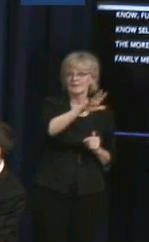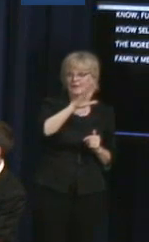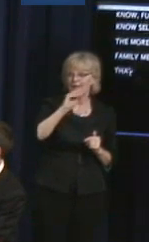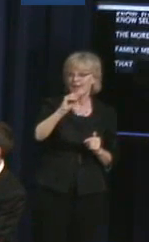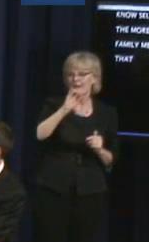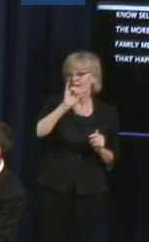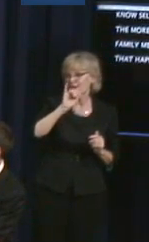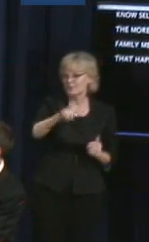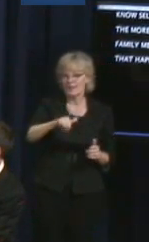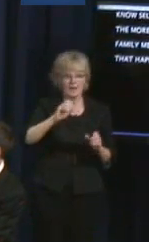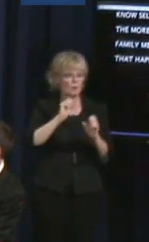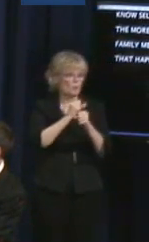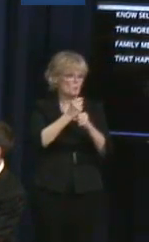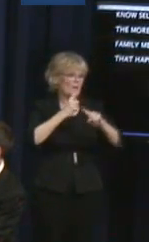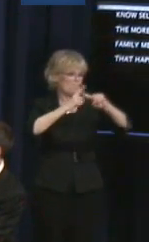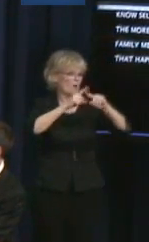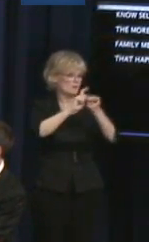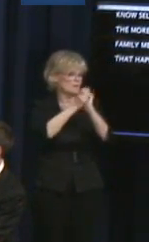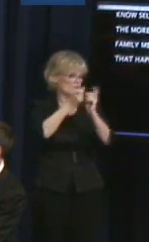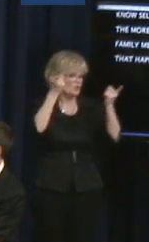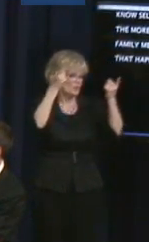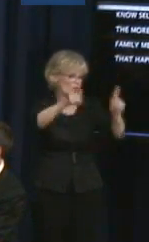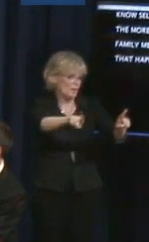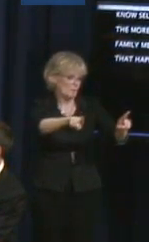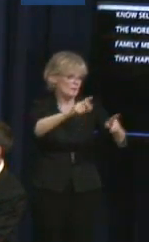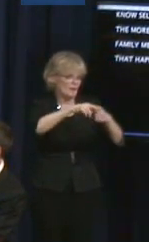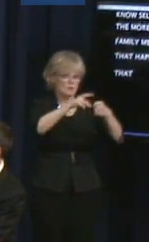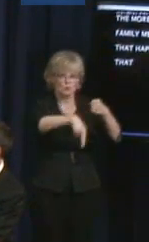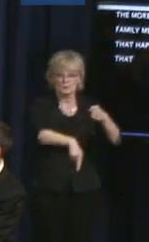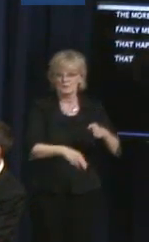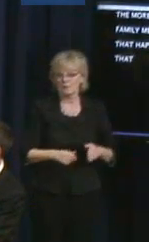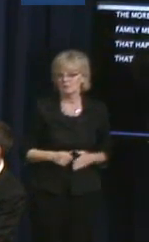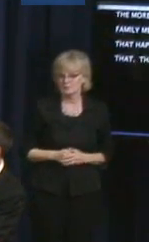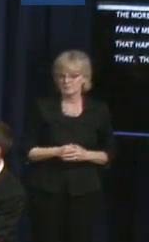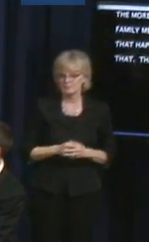positive change coming out of that. Judith Heumann: Thank you. Sandy.